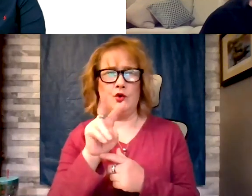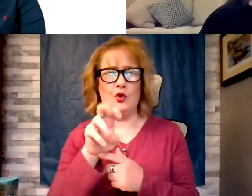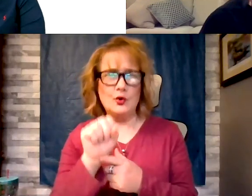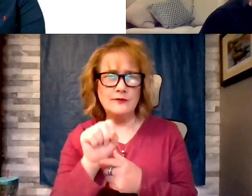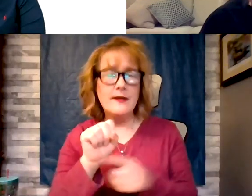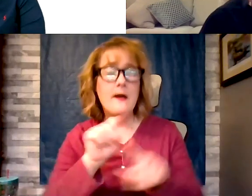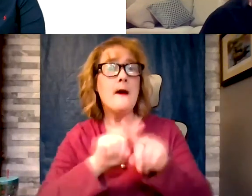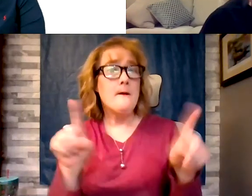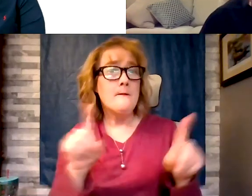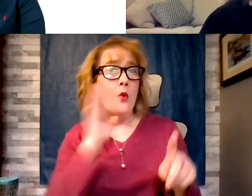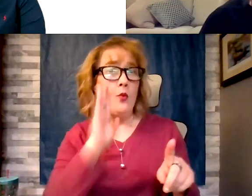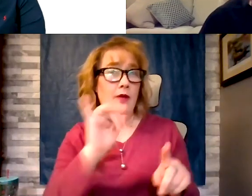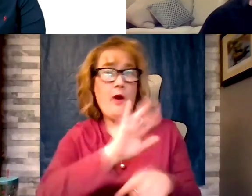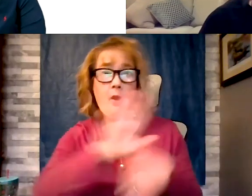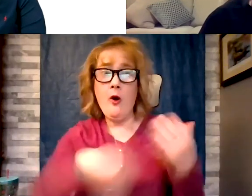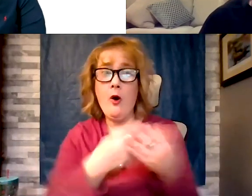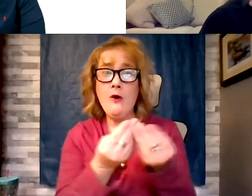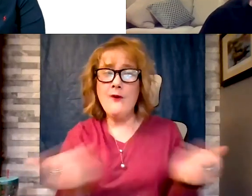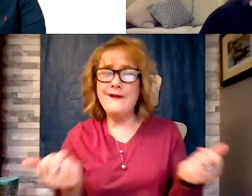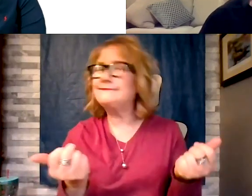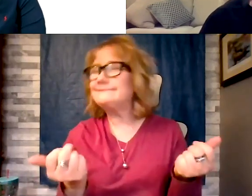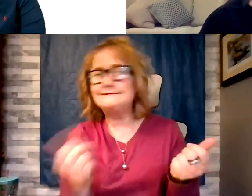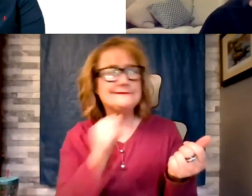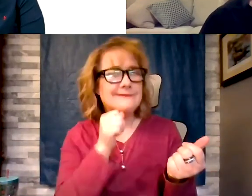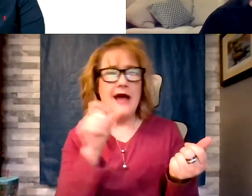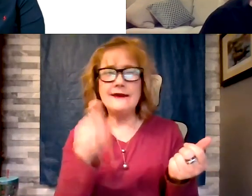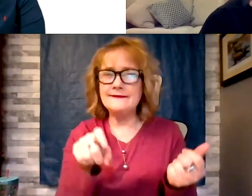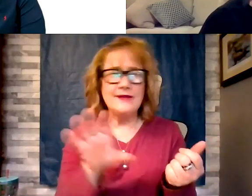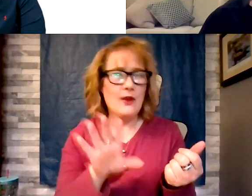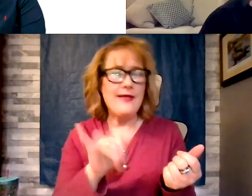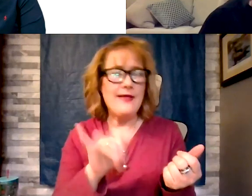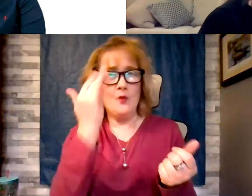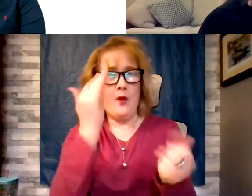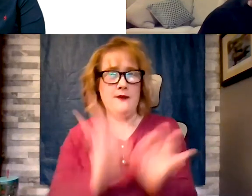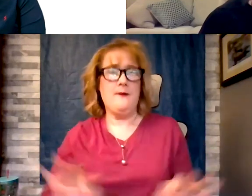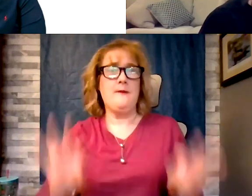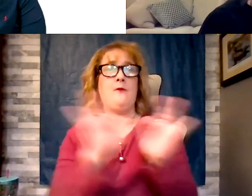necessarily. That is why it's so important, if you are going to do it, do it early before